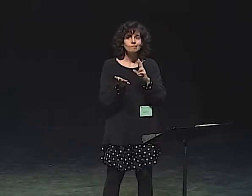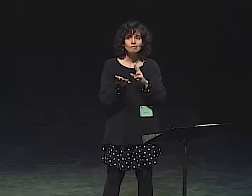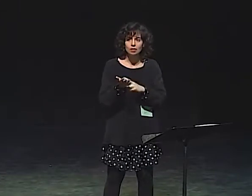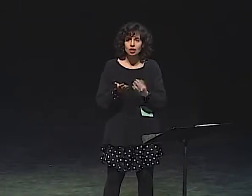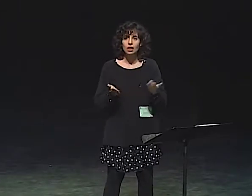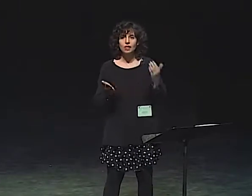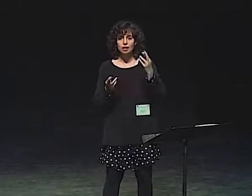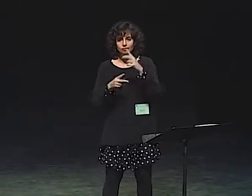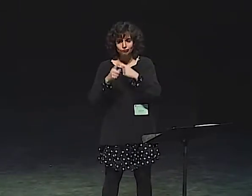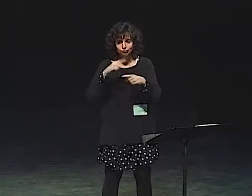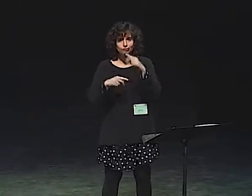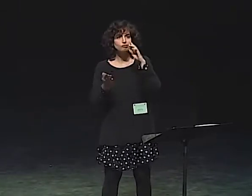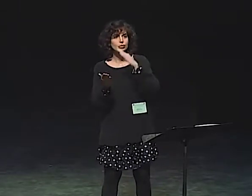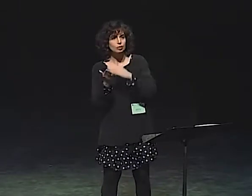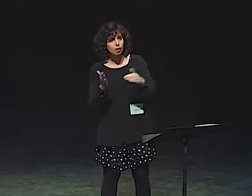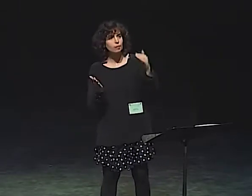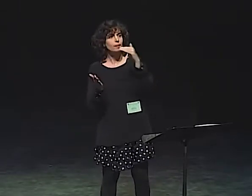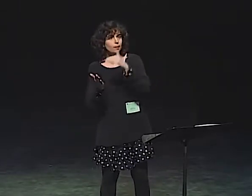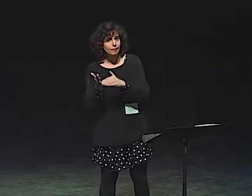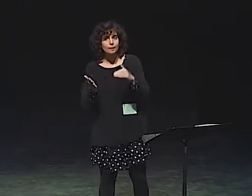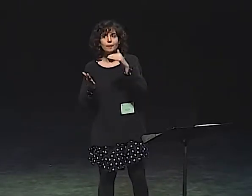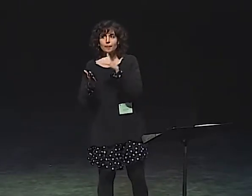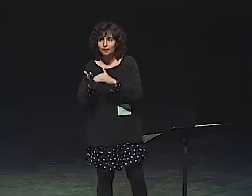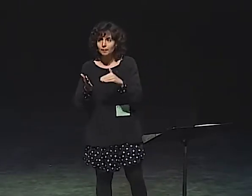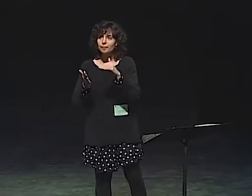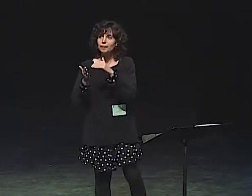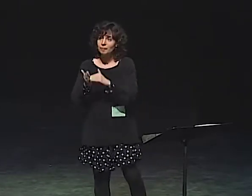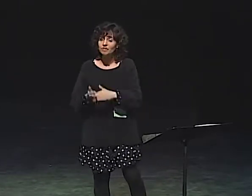ABOUT THE RHYTHM OF SIGN LANGUAGE,